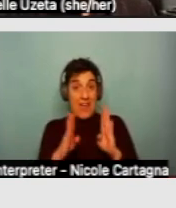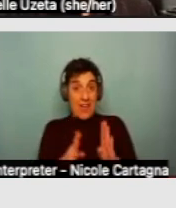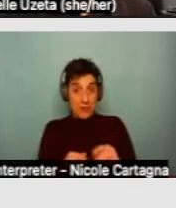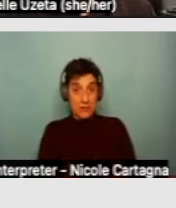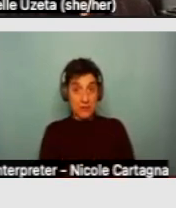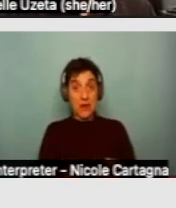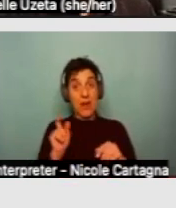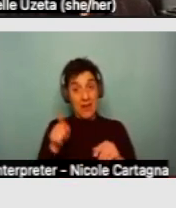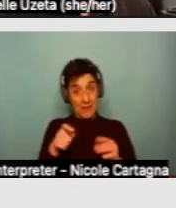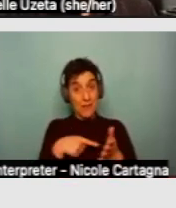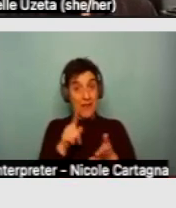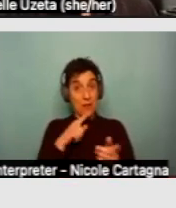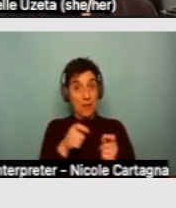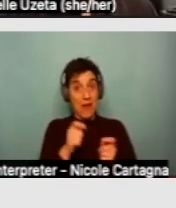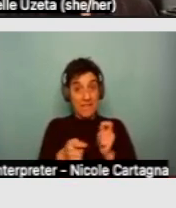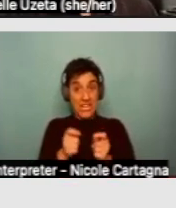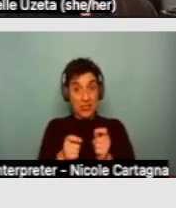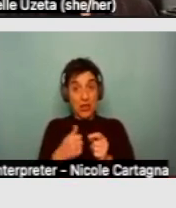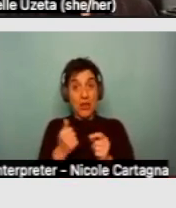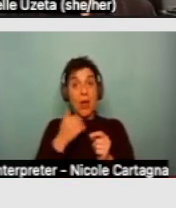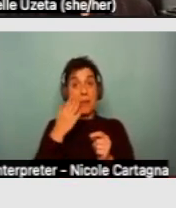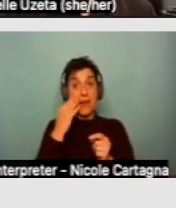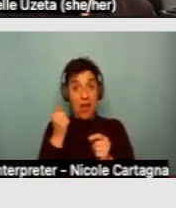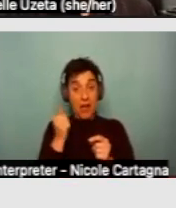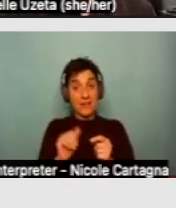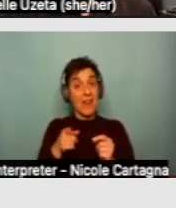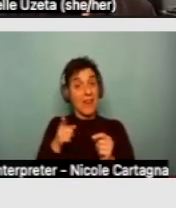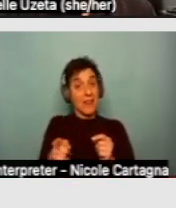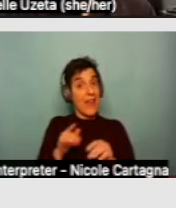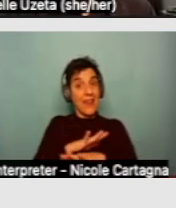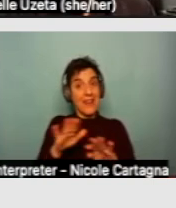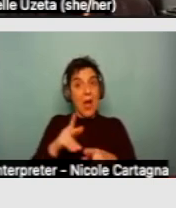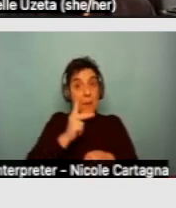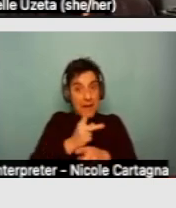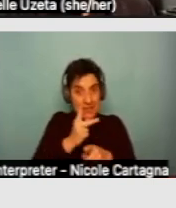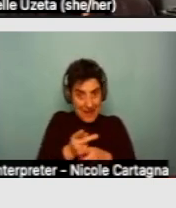where the need for the modification is due to the housing provider's failure to maintain the property.